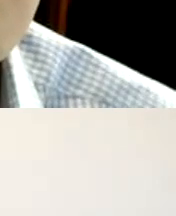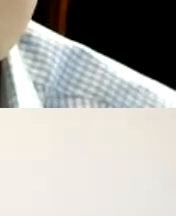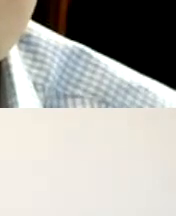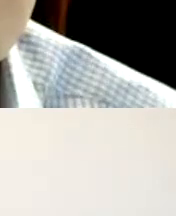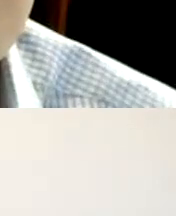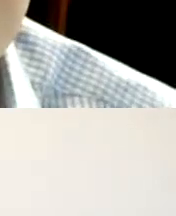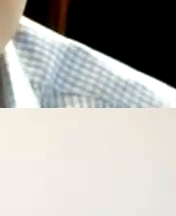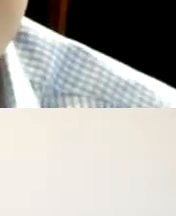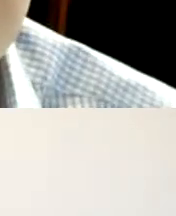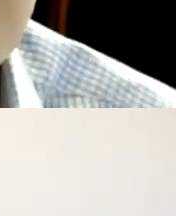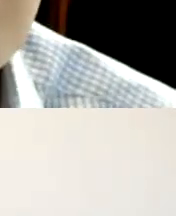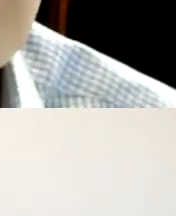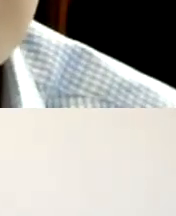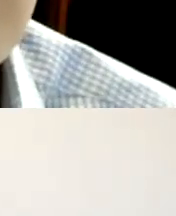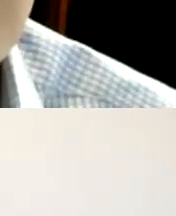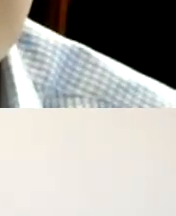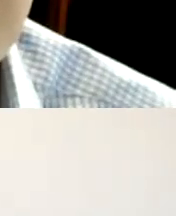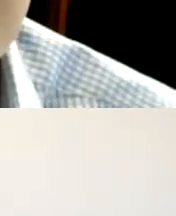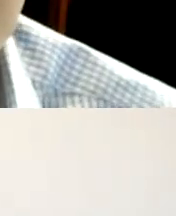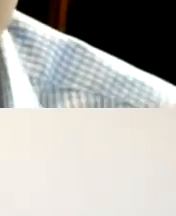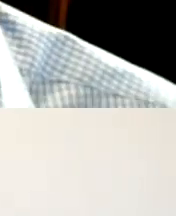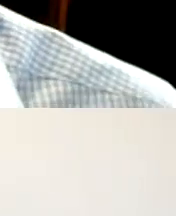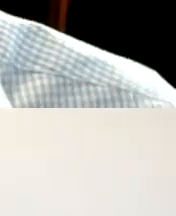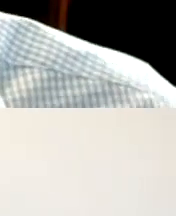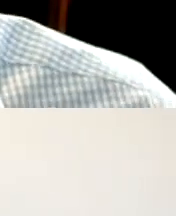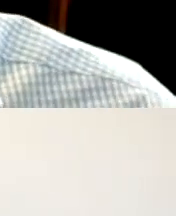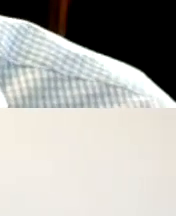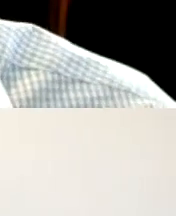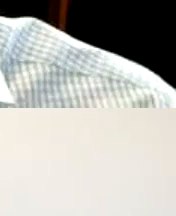all right this is great so for for fast all right Eric has some work cut out for